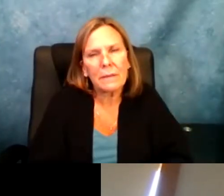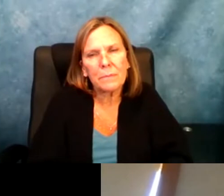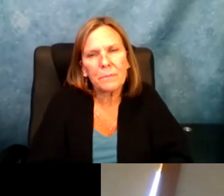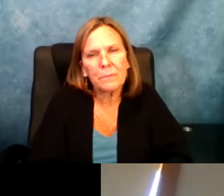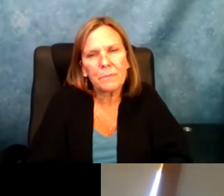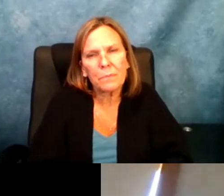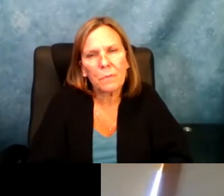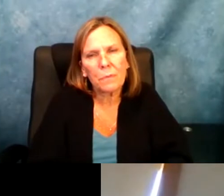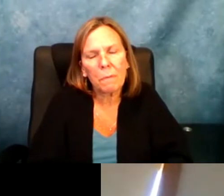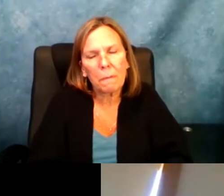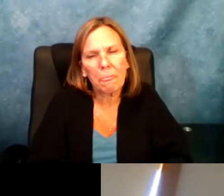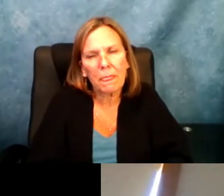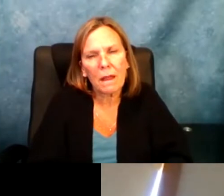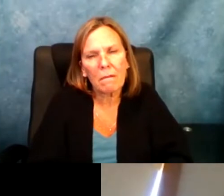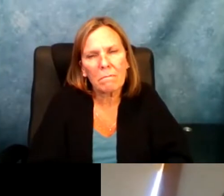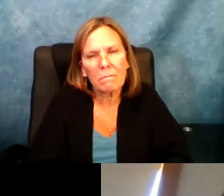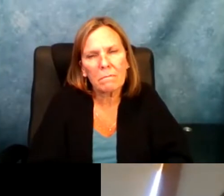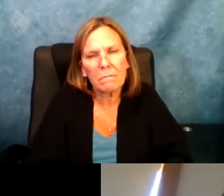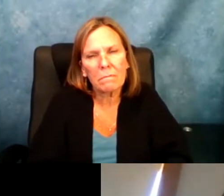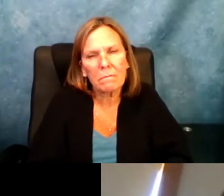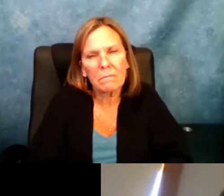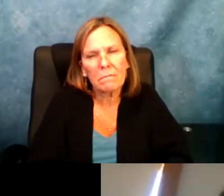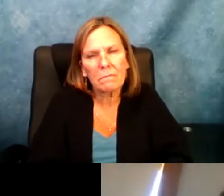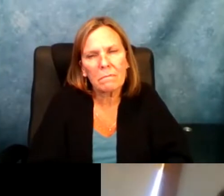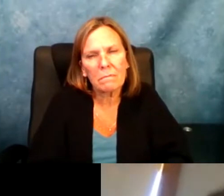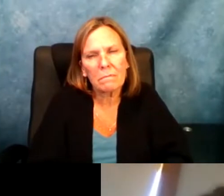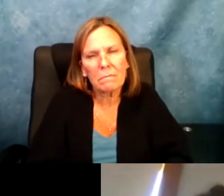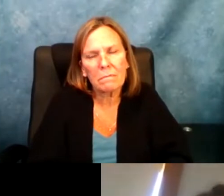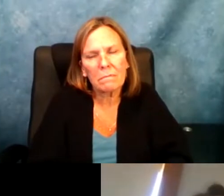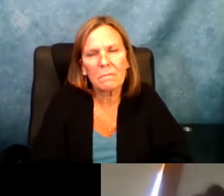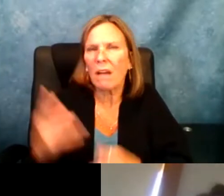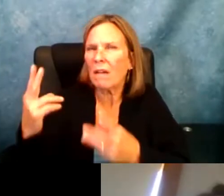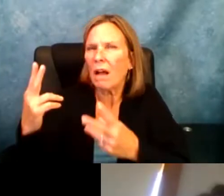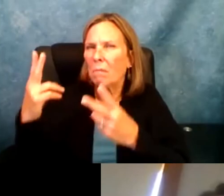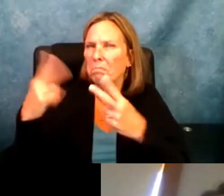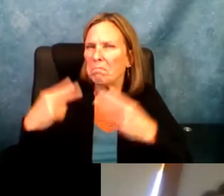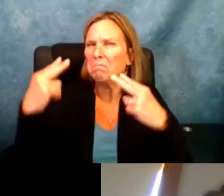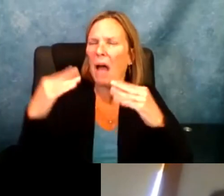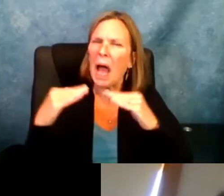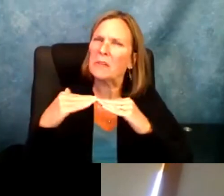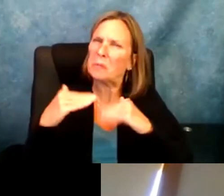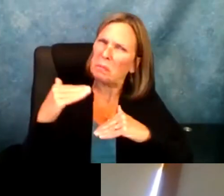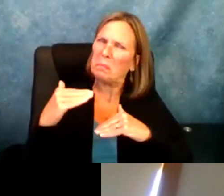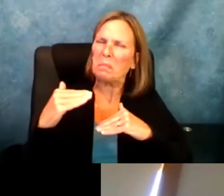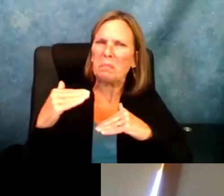con